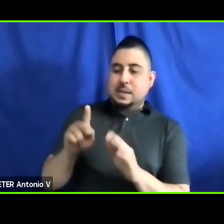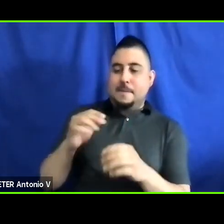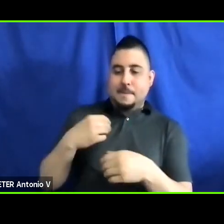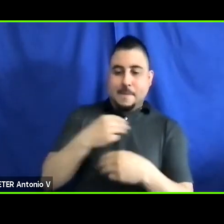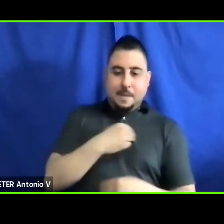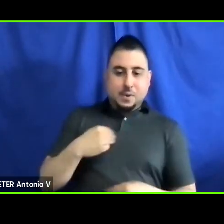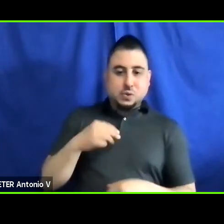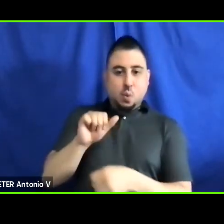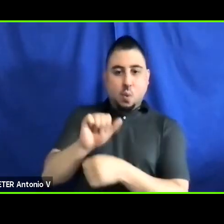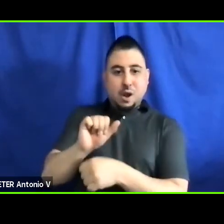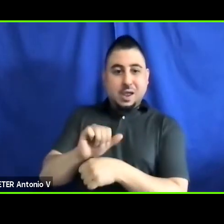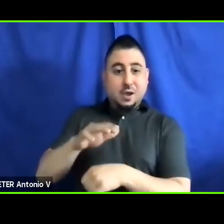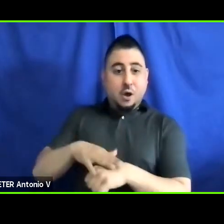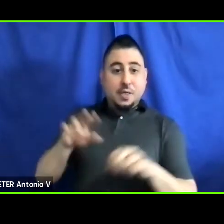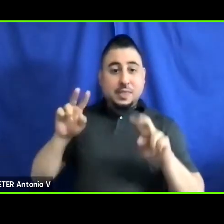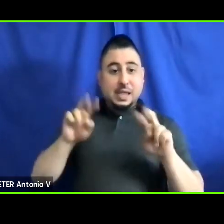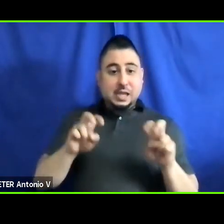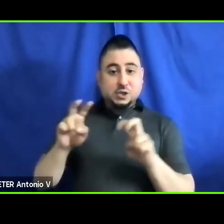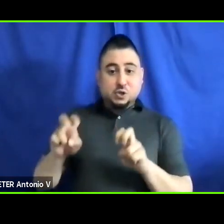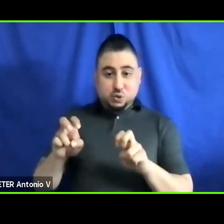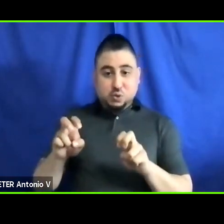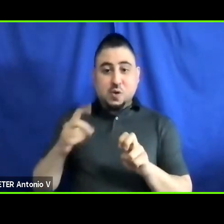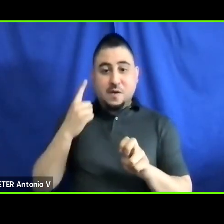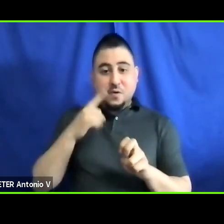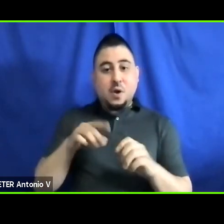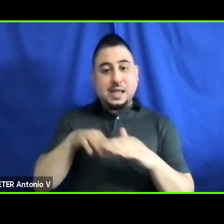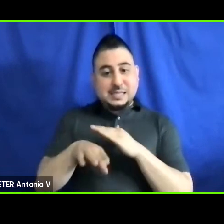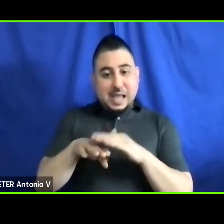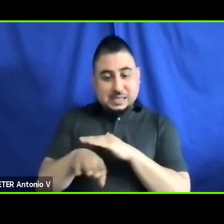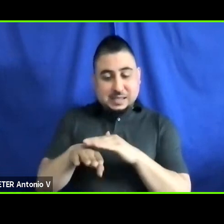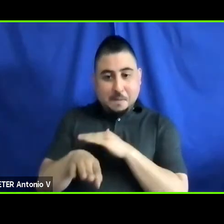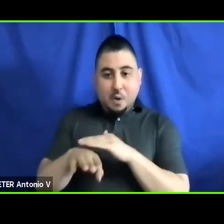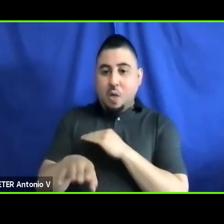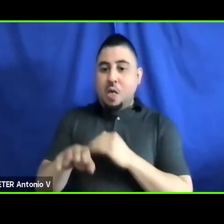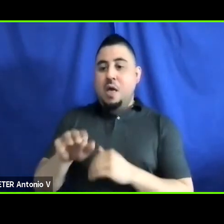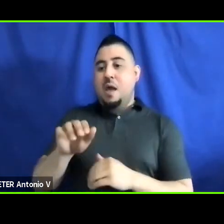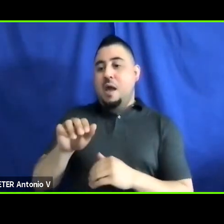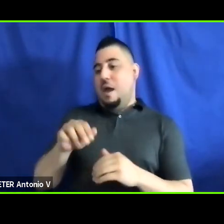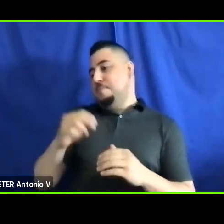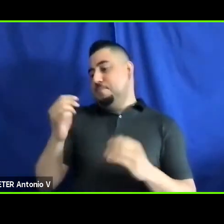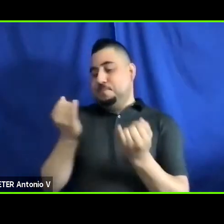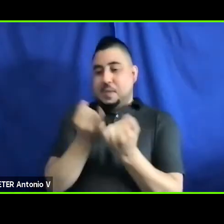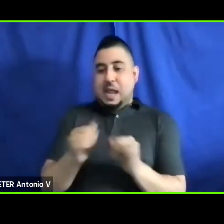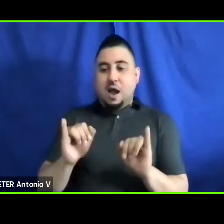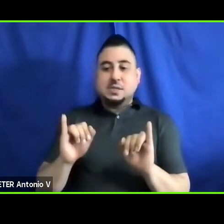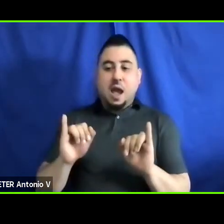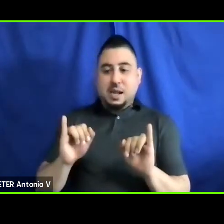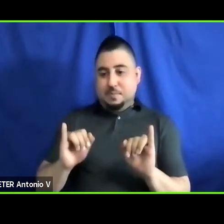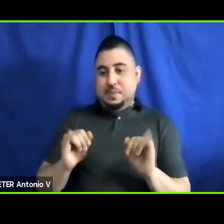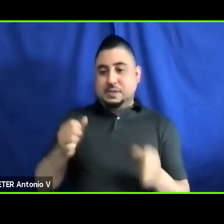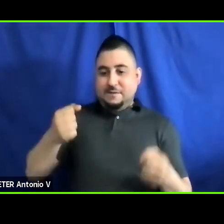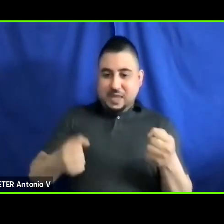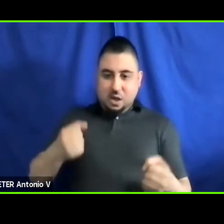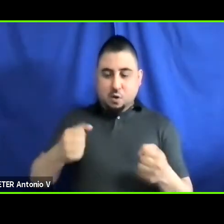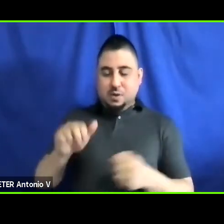issue of accessible autonomous vehicles for -- for many years now. And, we have come a